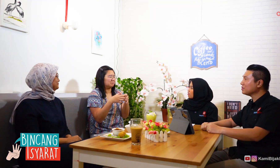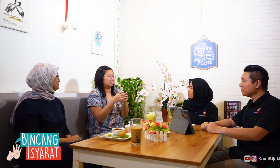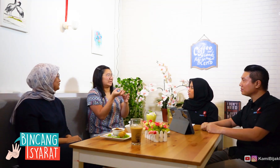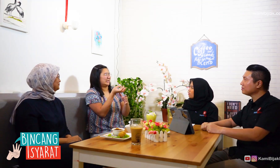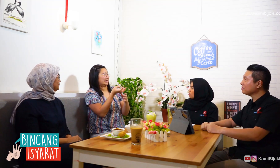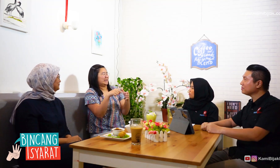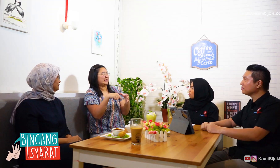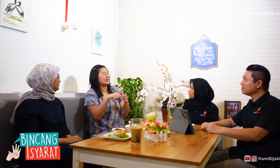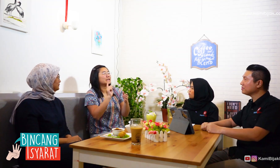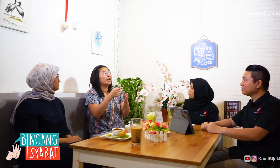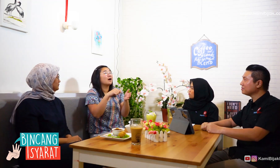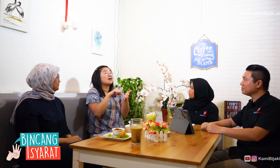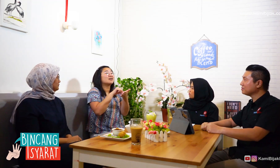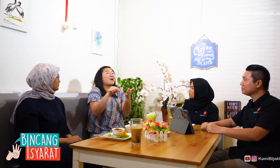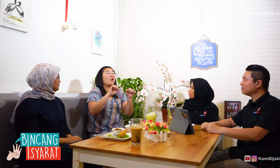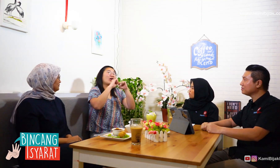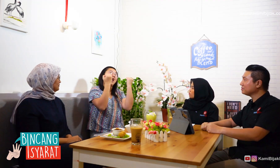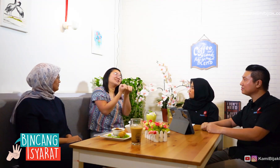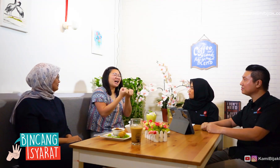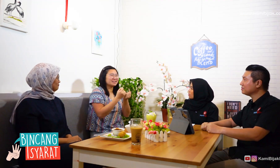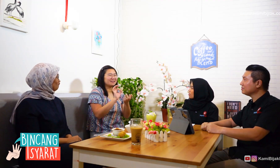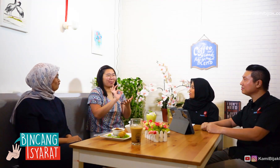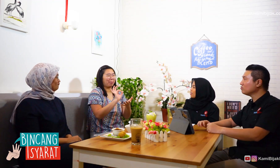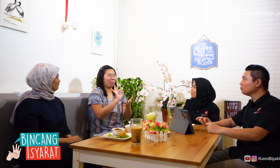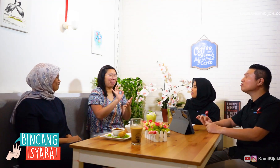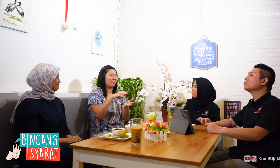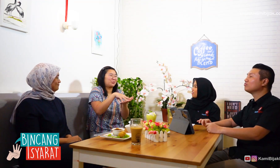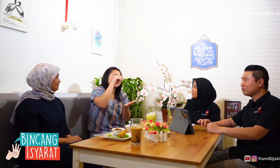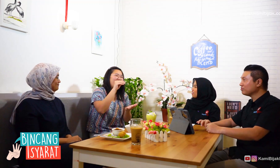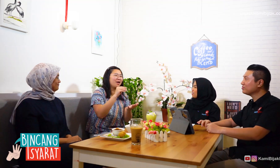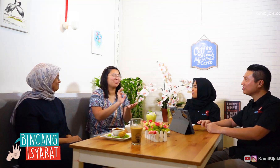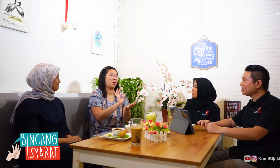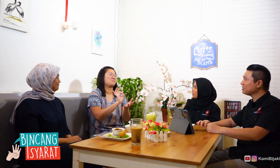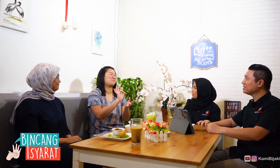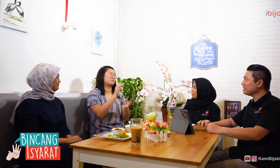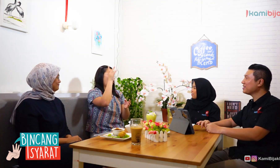Yes, just these few people, so it's not an organization. Not the center too